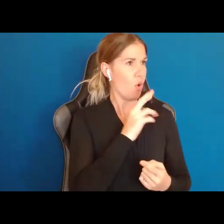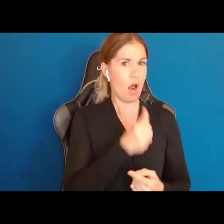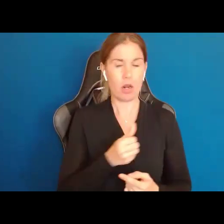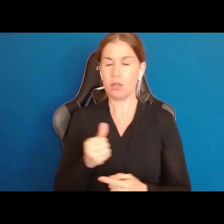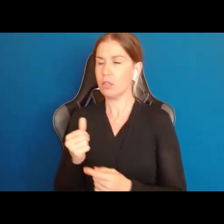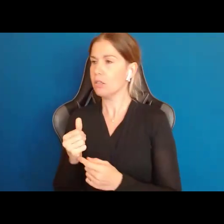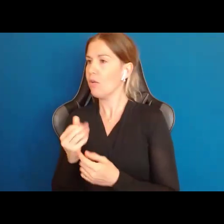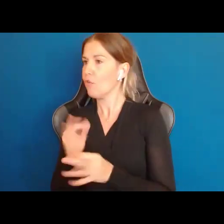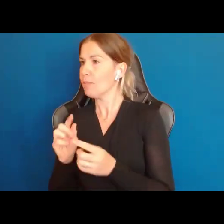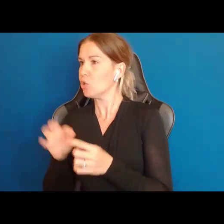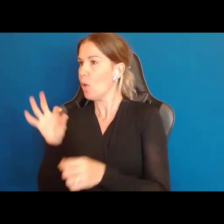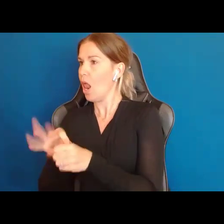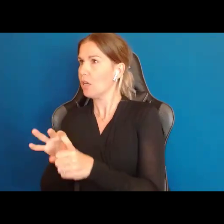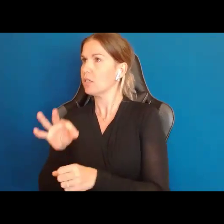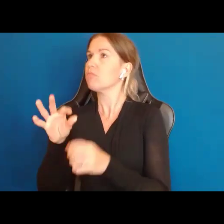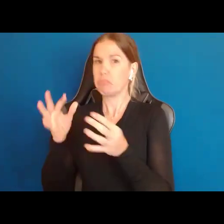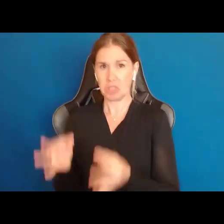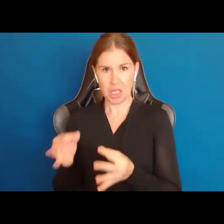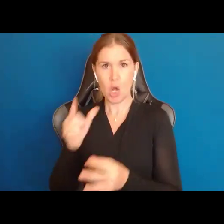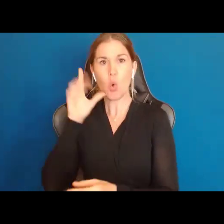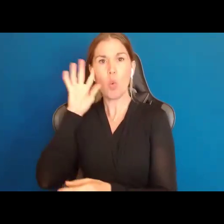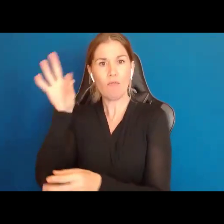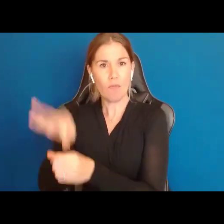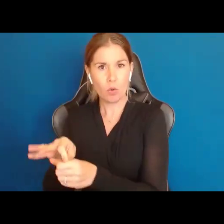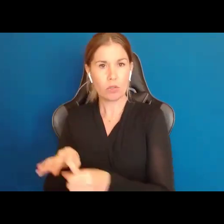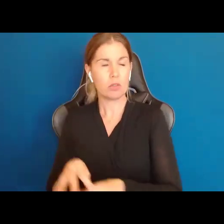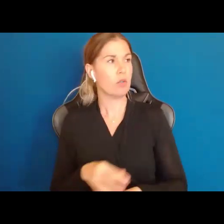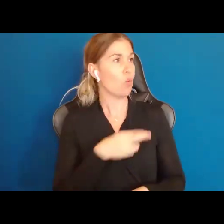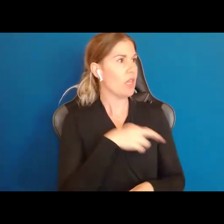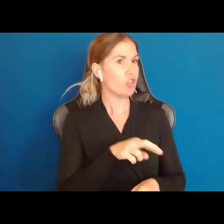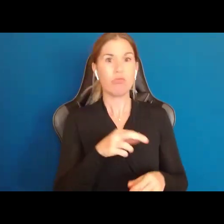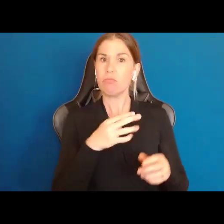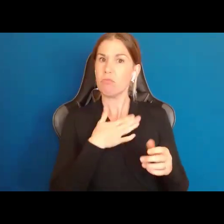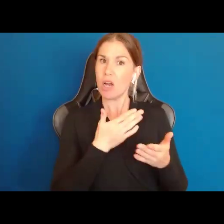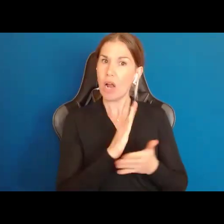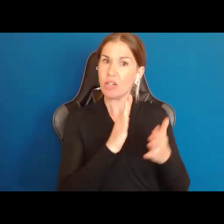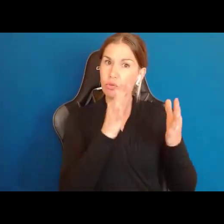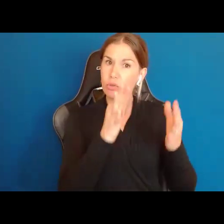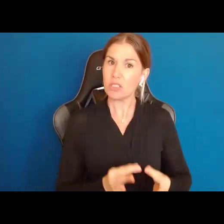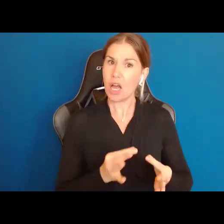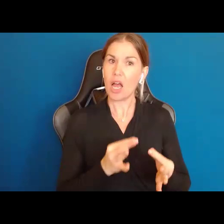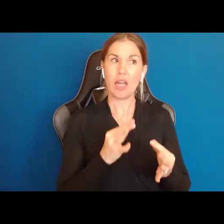who will govern us. Freedom of Religion, is the right to choose how, where, and even whether we will worship.